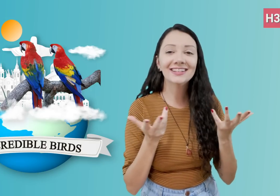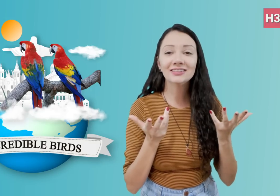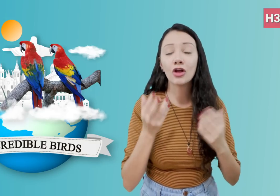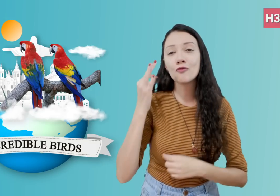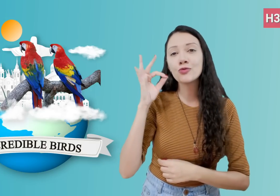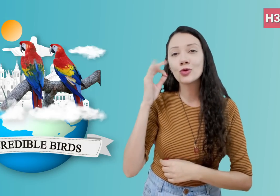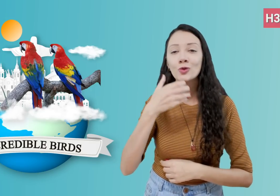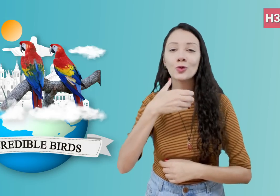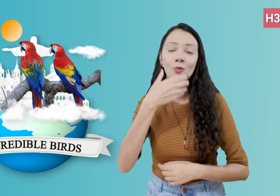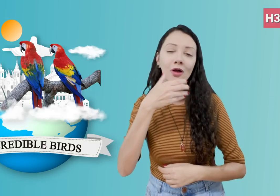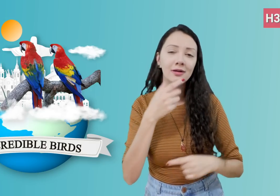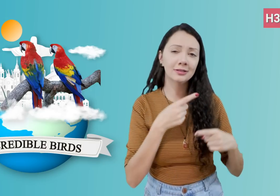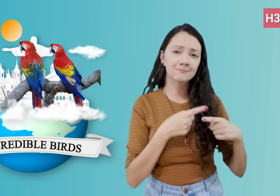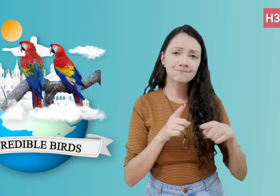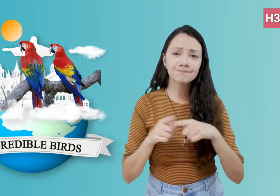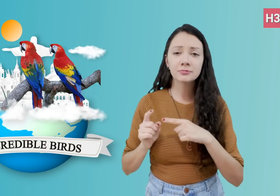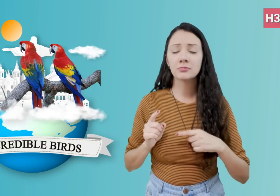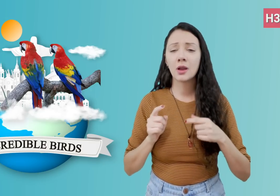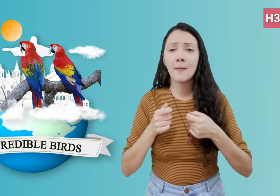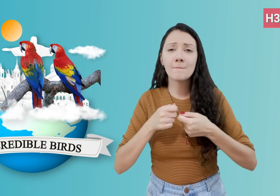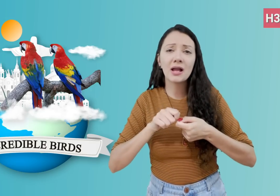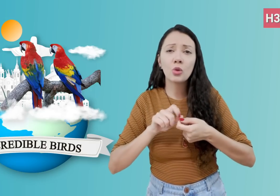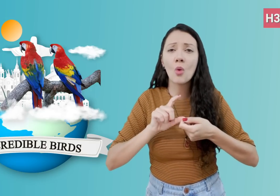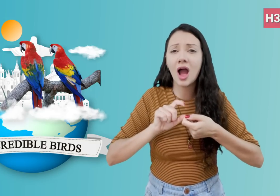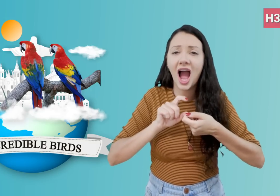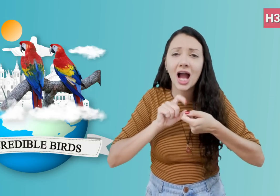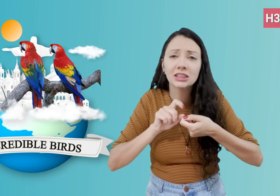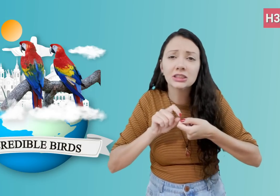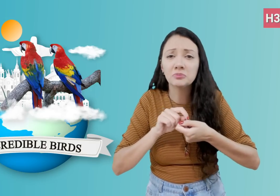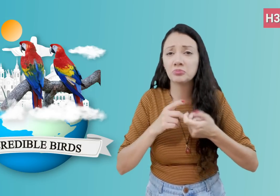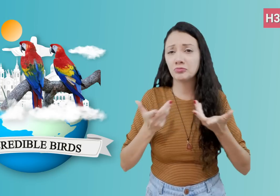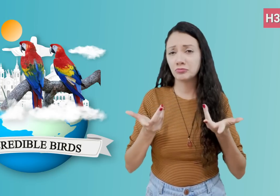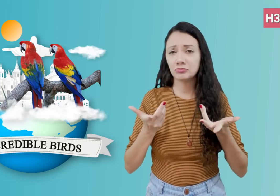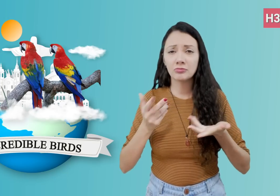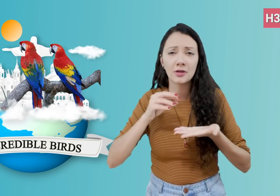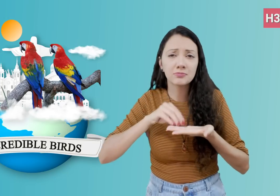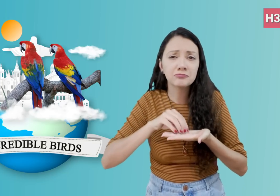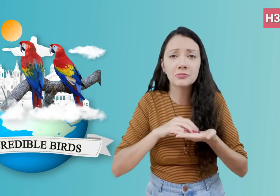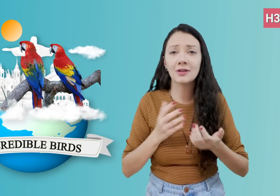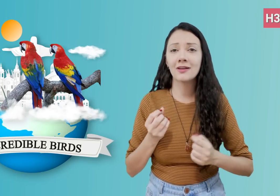to call other birds in their group far away.